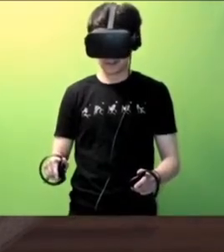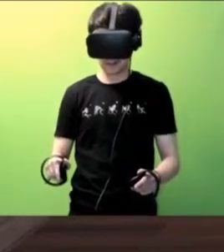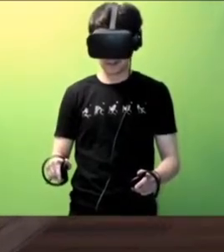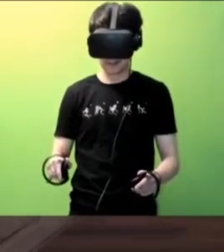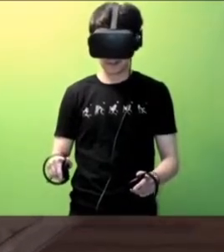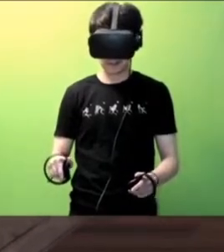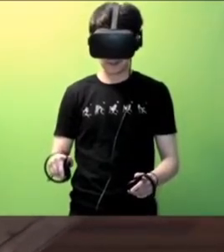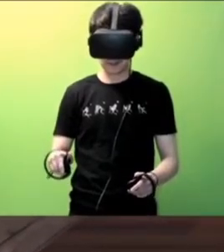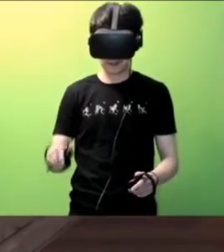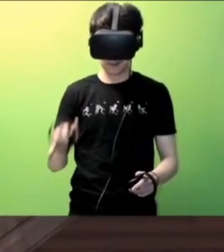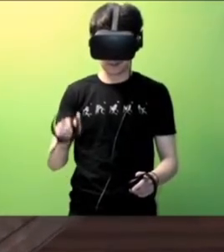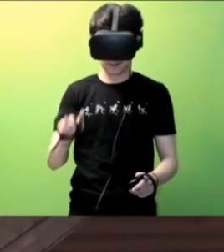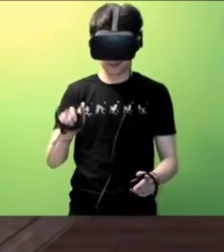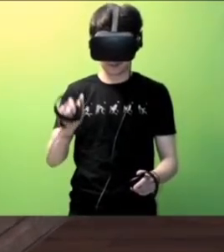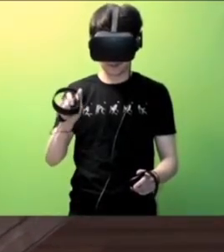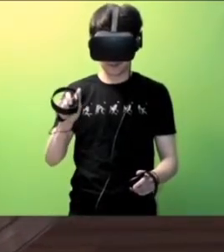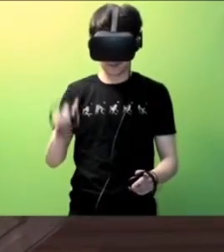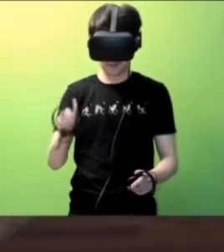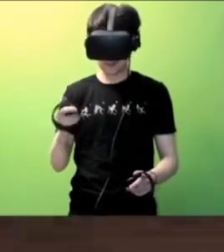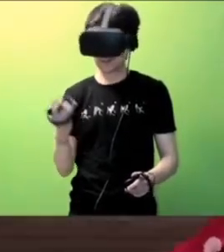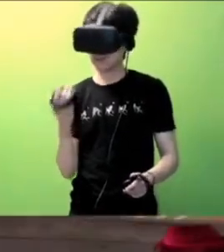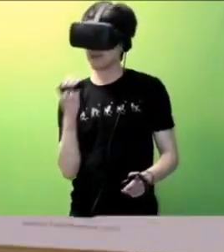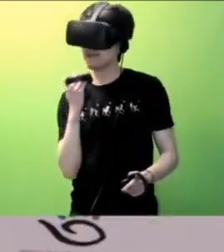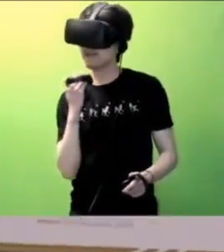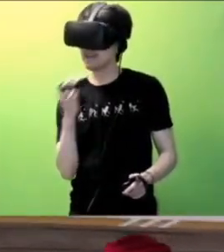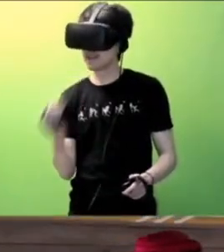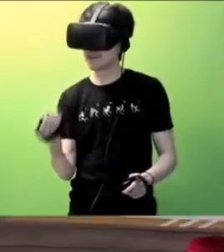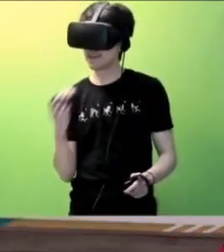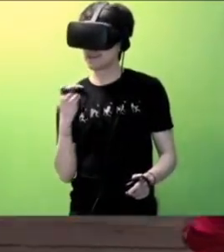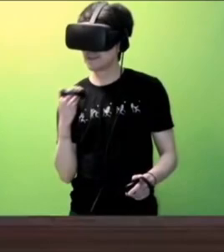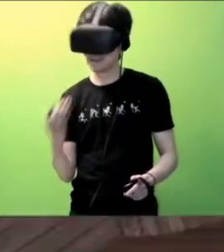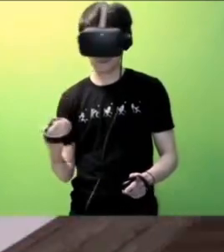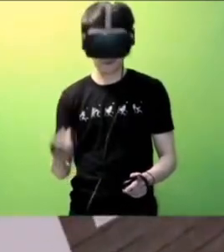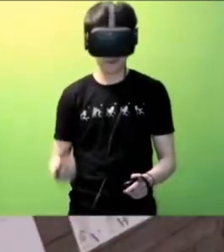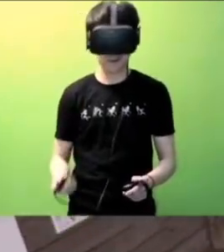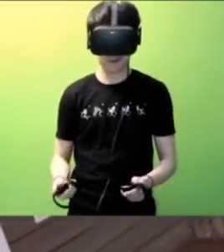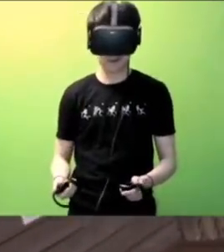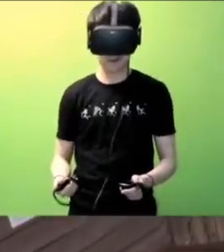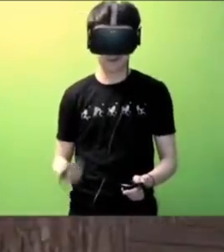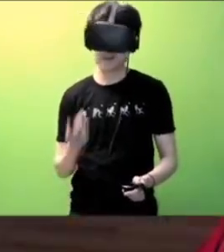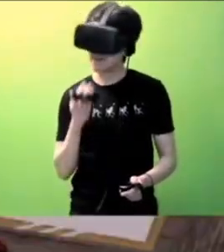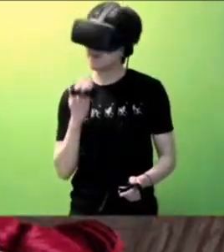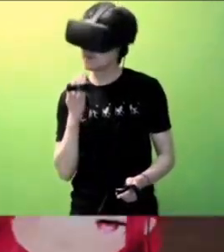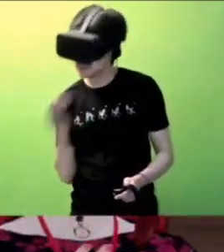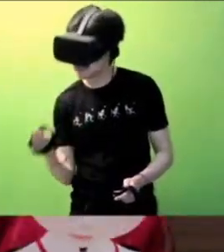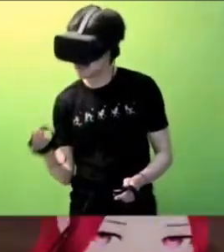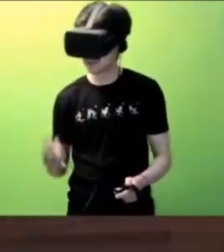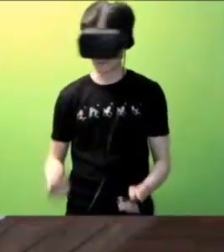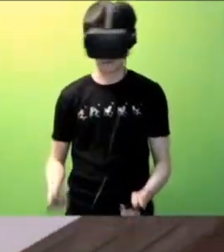She said she watched your videos a while ago. She loved it - Thank you!